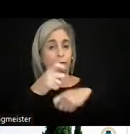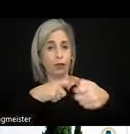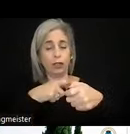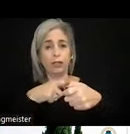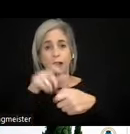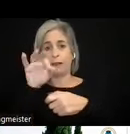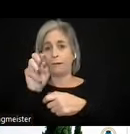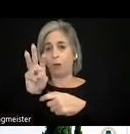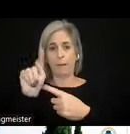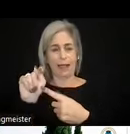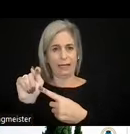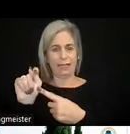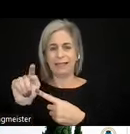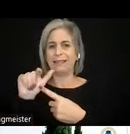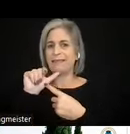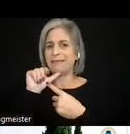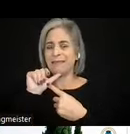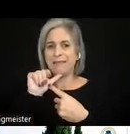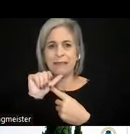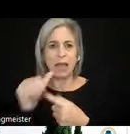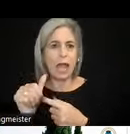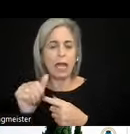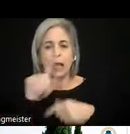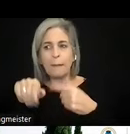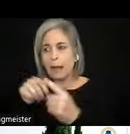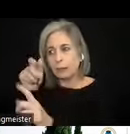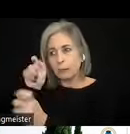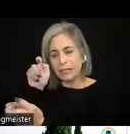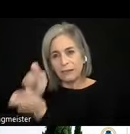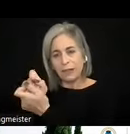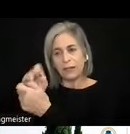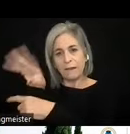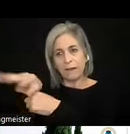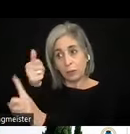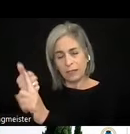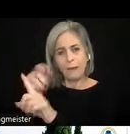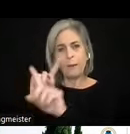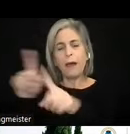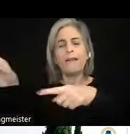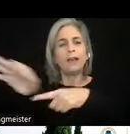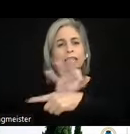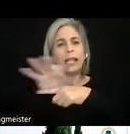It is not the requirements about the video themselves but about the functionality that is